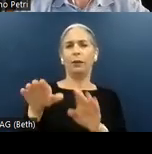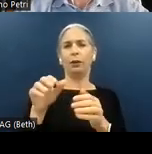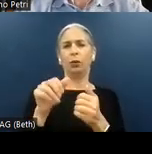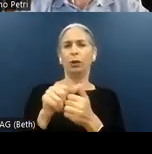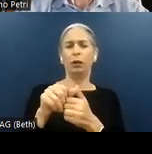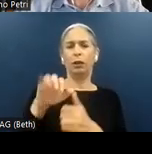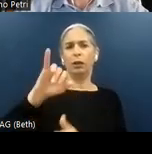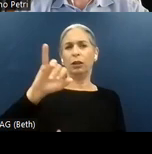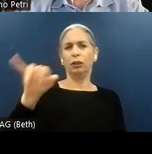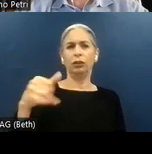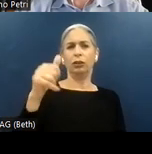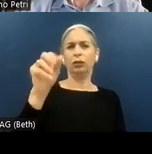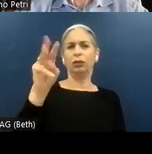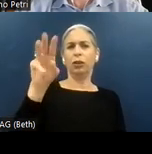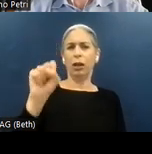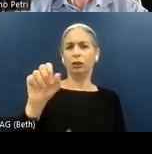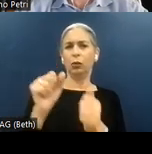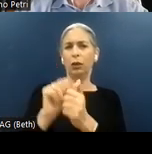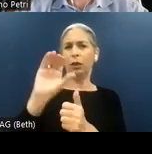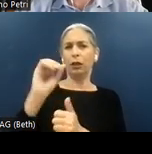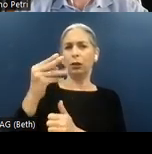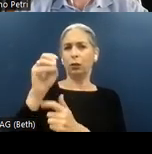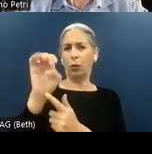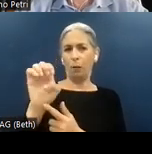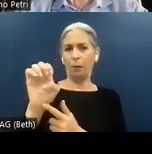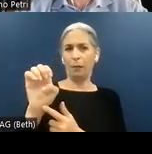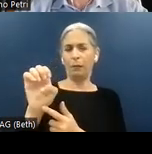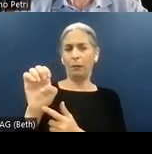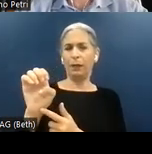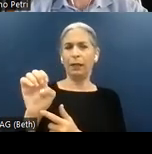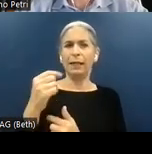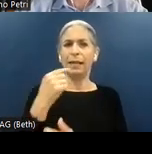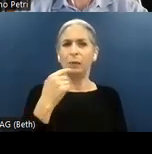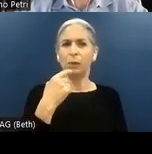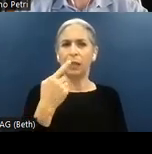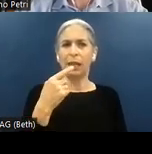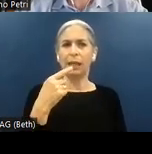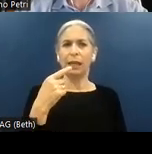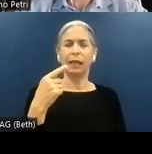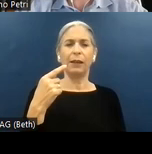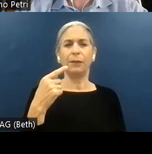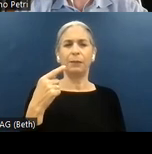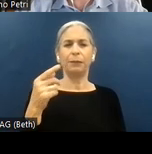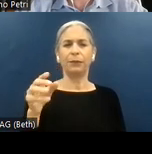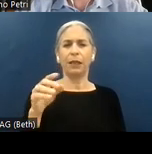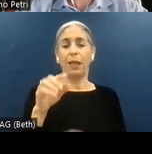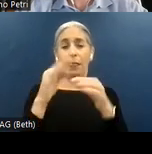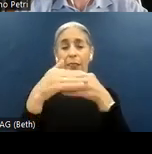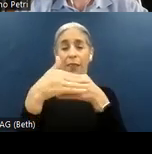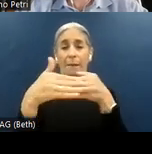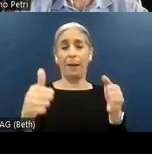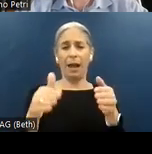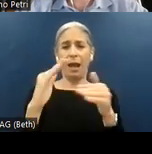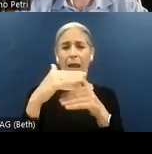JAWS announces combobox 1, and that's all, where combobox indicates the role and 1 represents